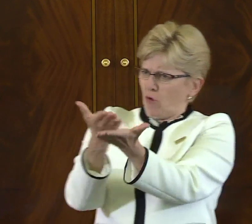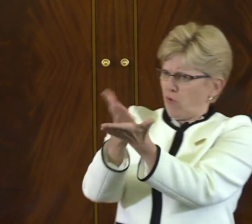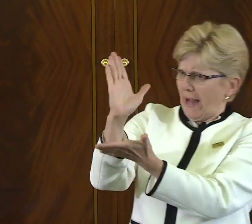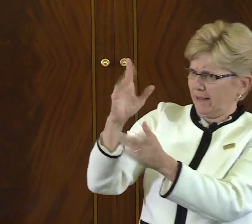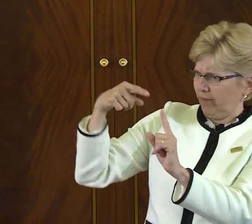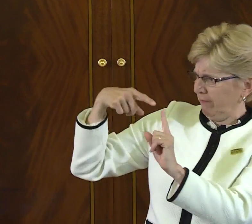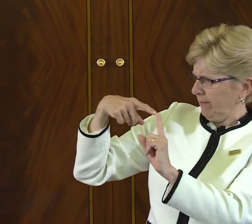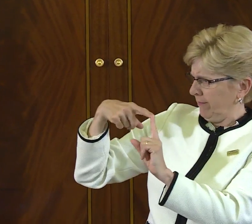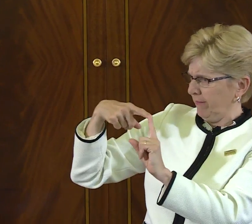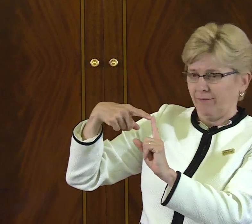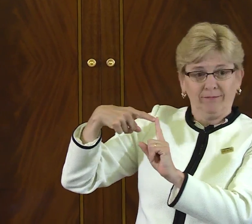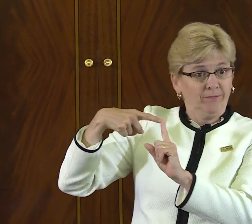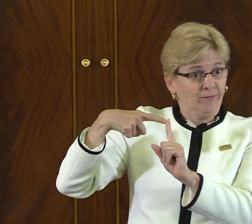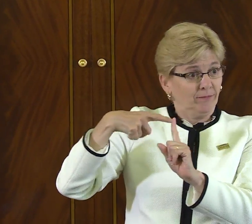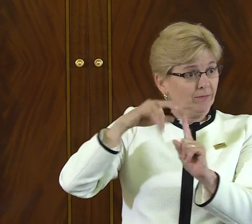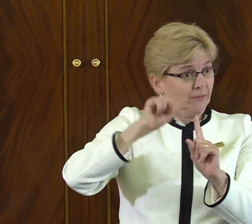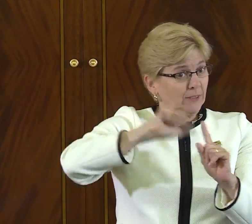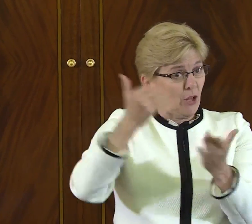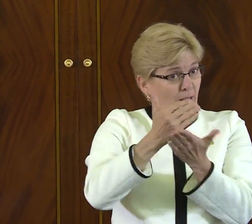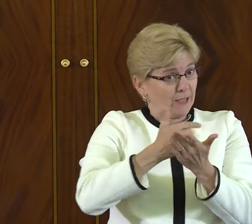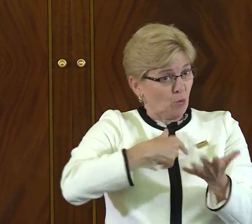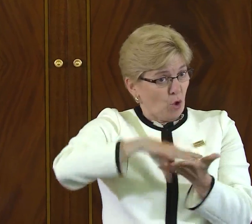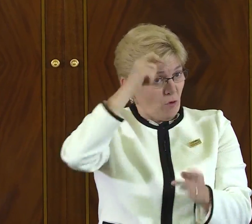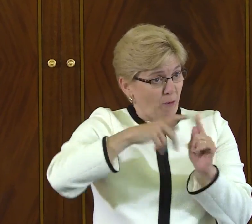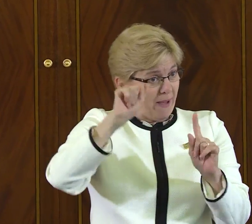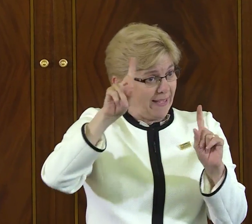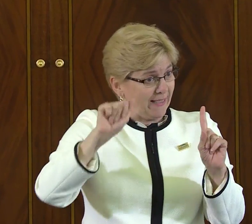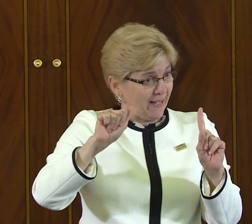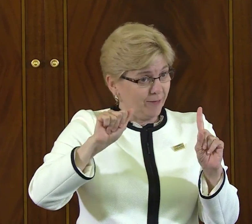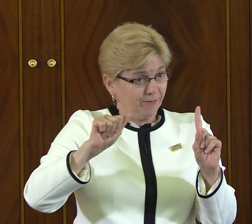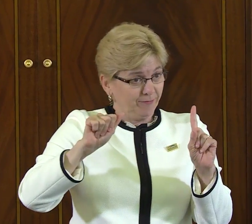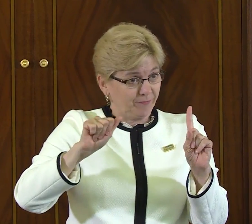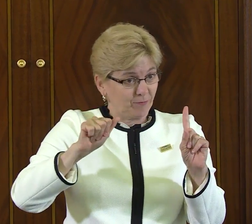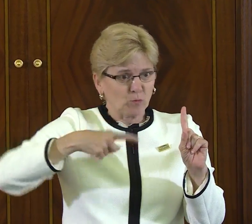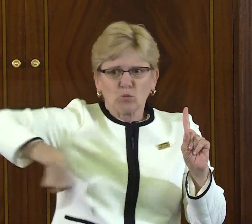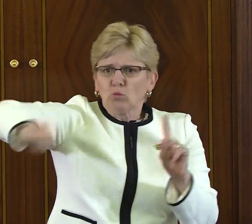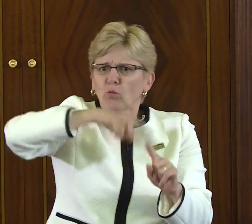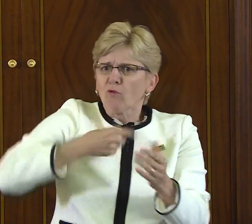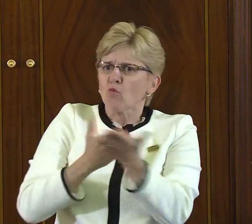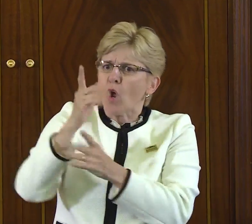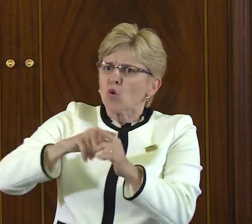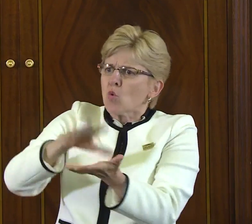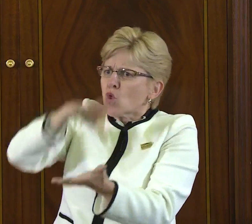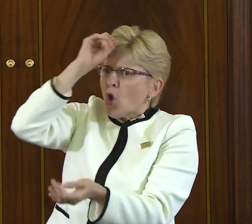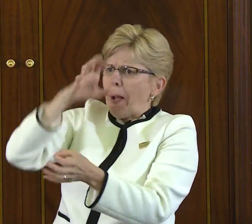Learning and engagement in the community is our right, and that's a lesson that we learned from the ADA.